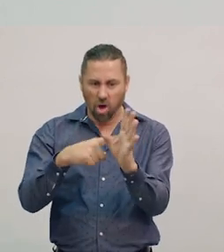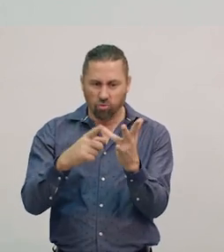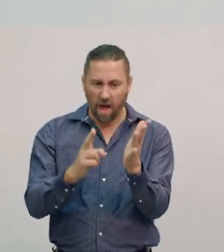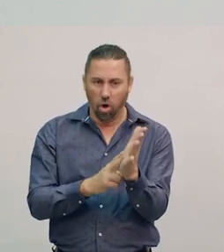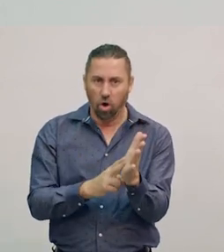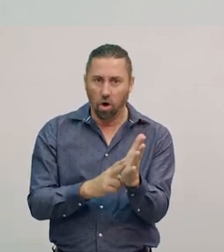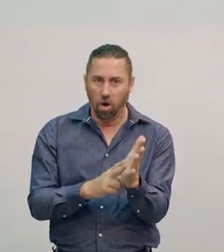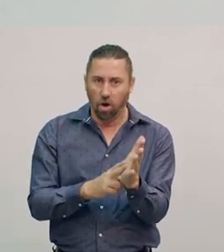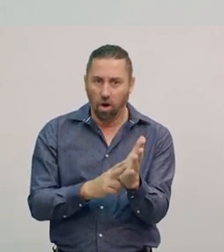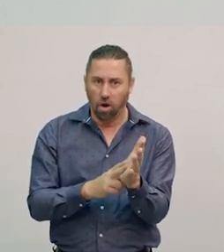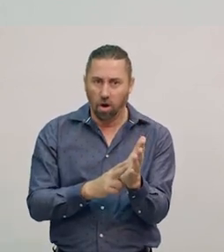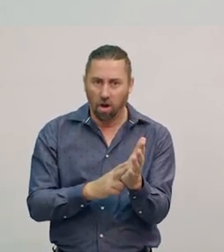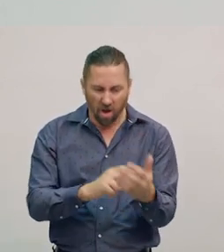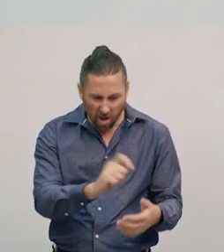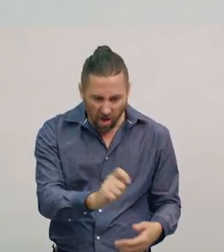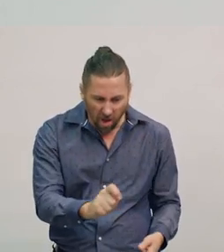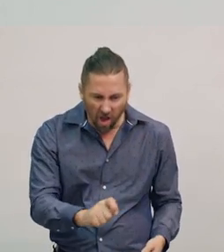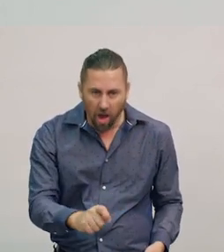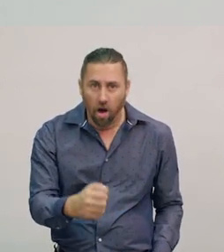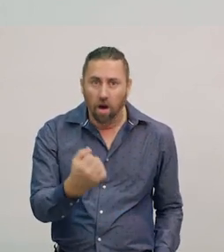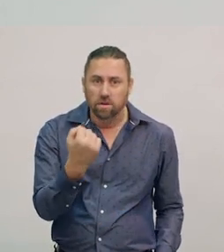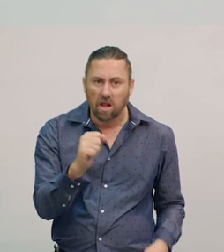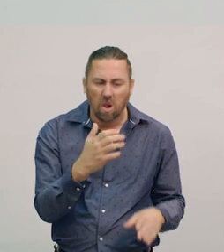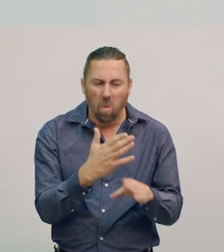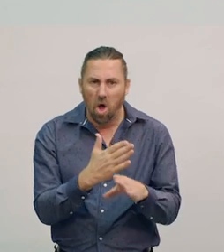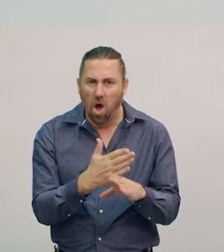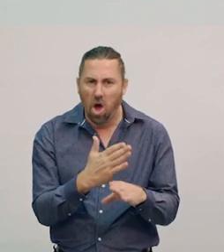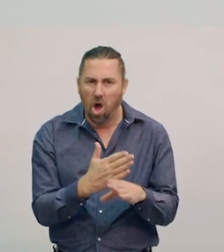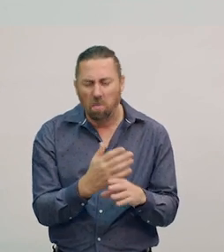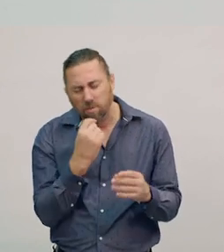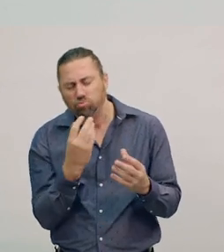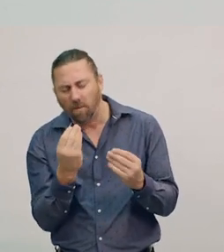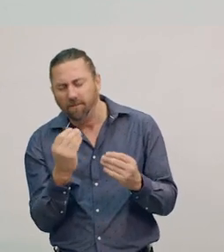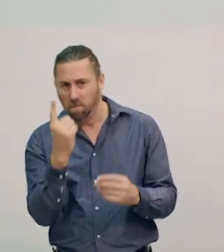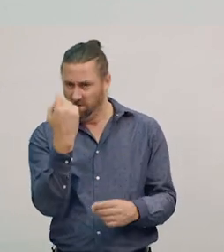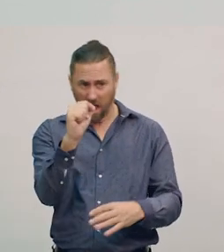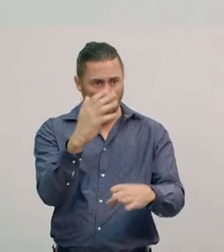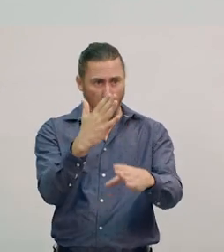Let’s see if I can still write with it. Oops, still a bit soft but it’s still crayon.